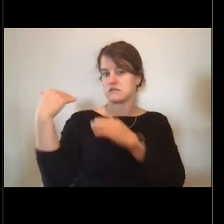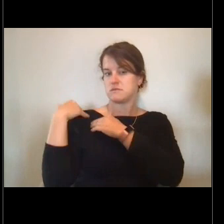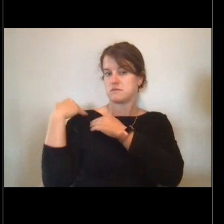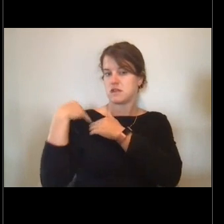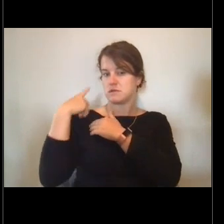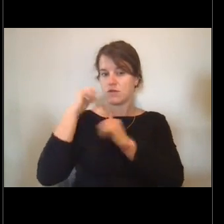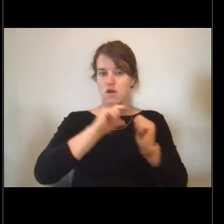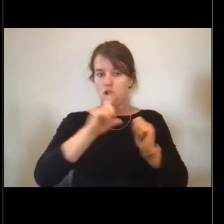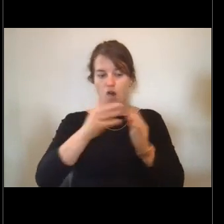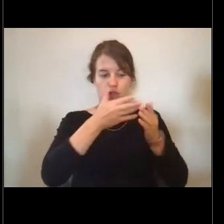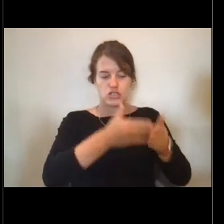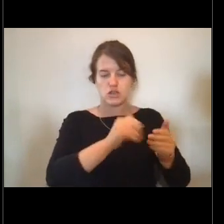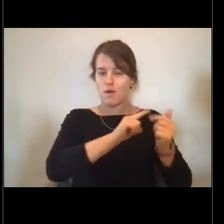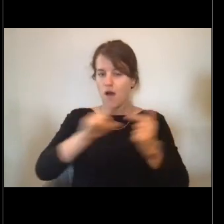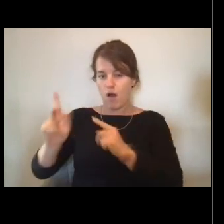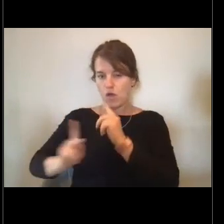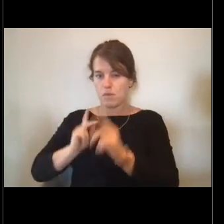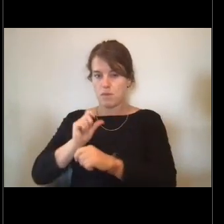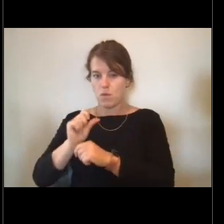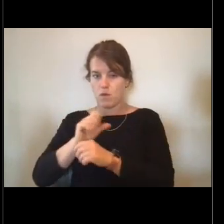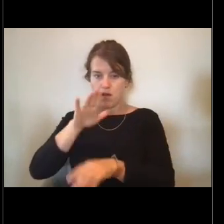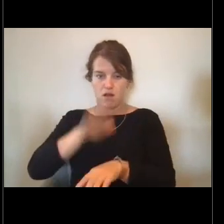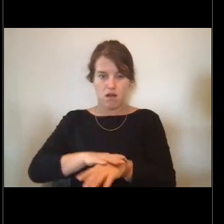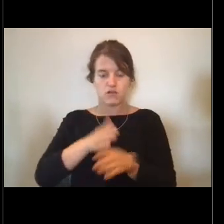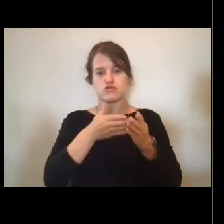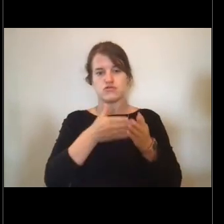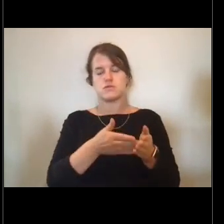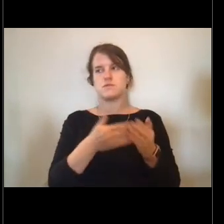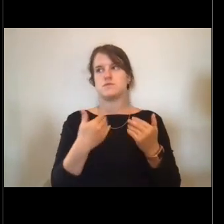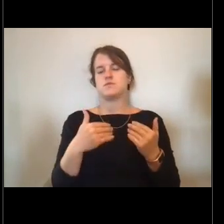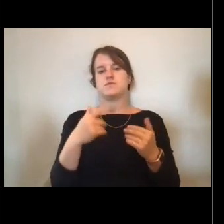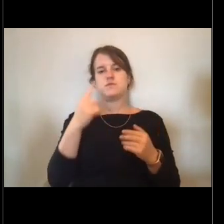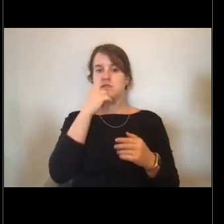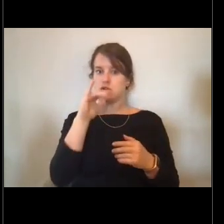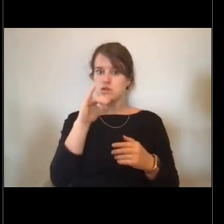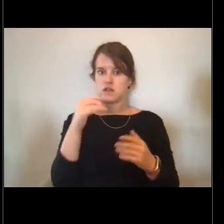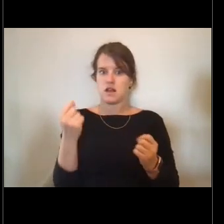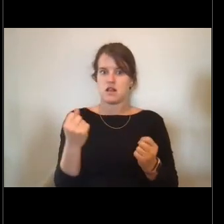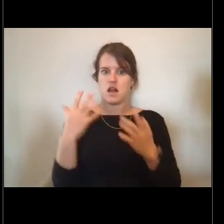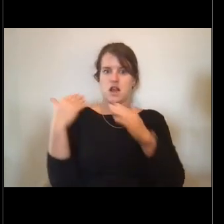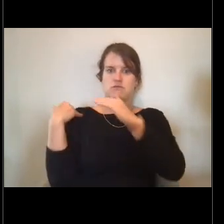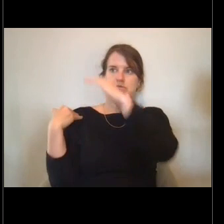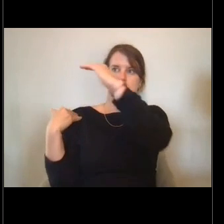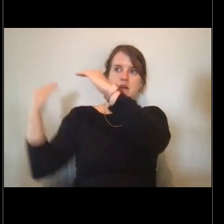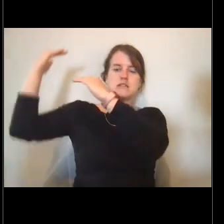And that sounds like a lot, but like I said it's not something you walk into on day one.